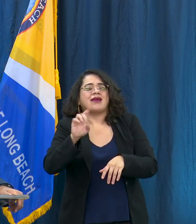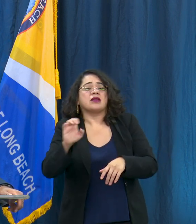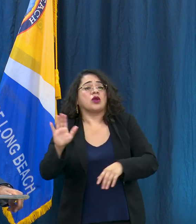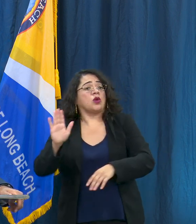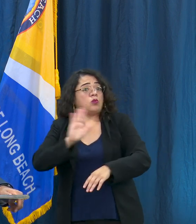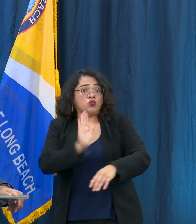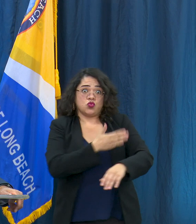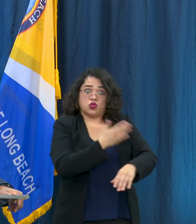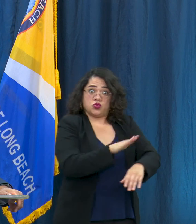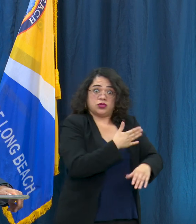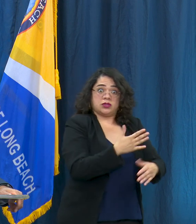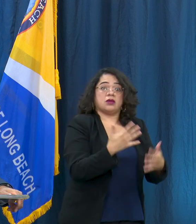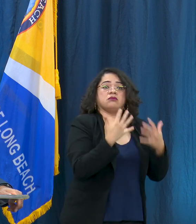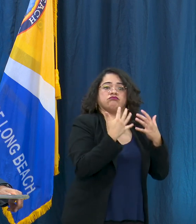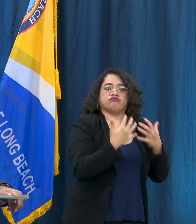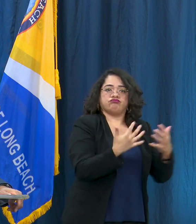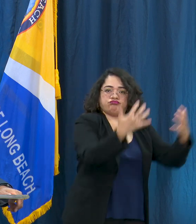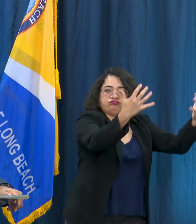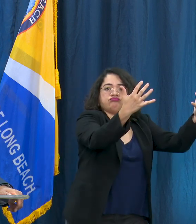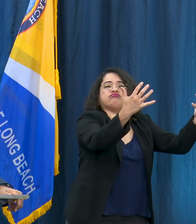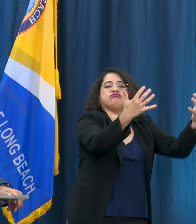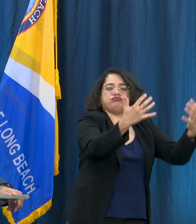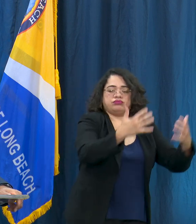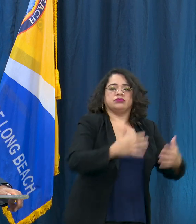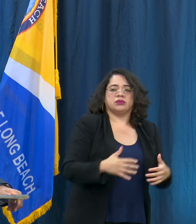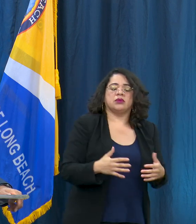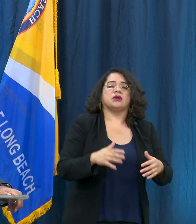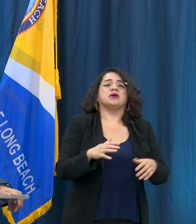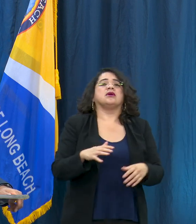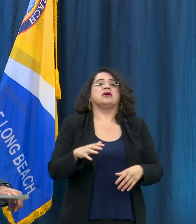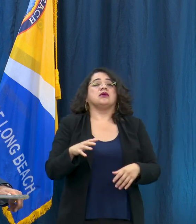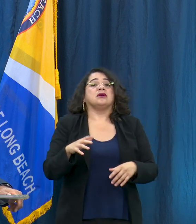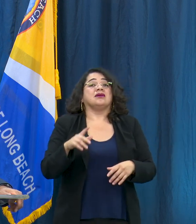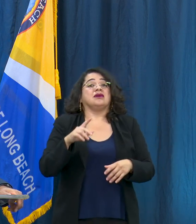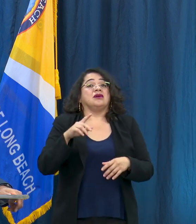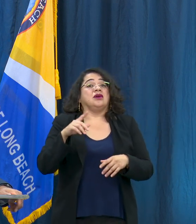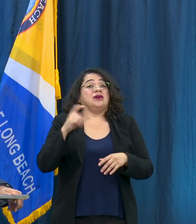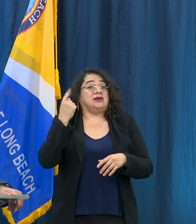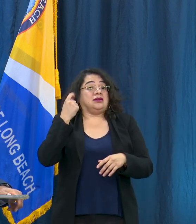put out by the state, the earliest day that those can get adopted will be the